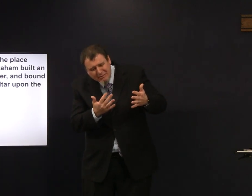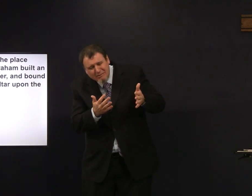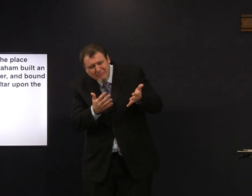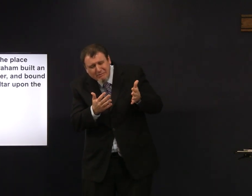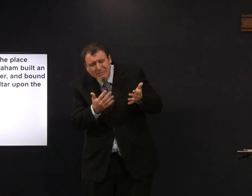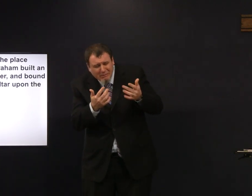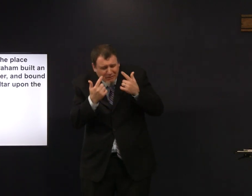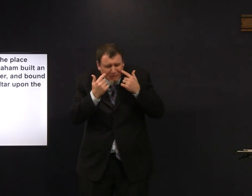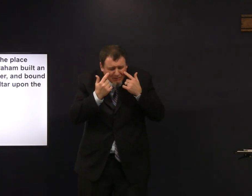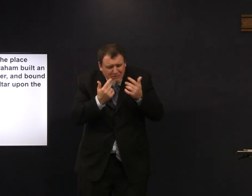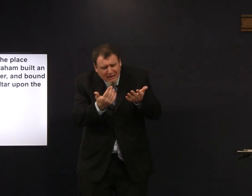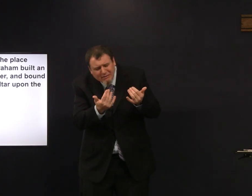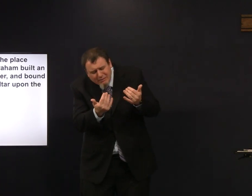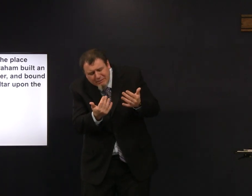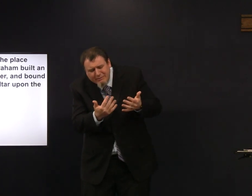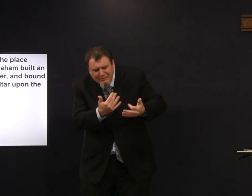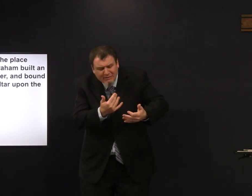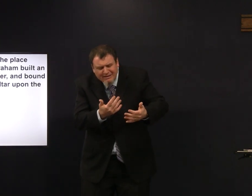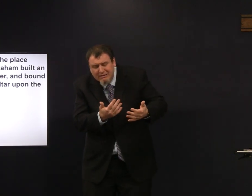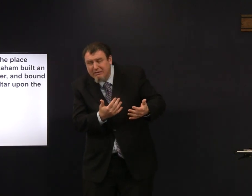pitying my son when they when they're crying